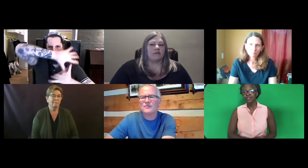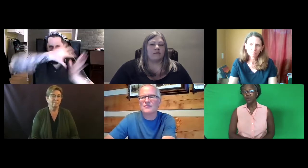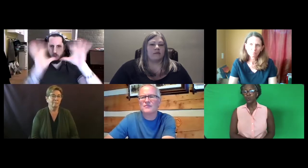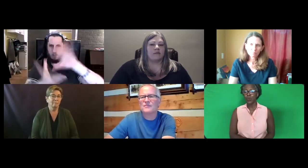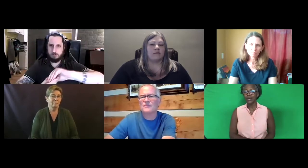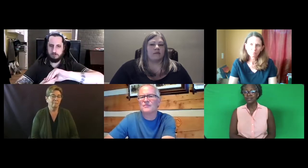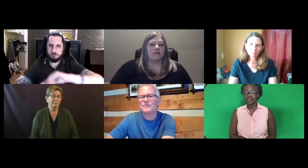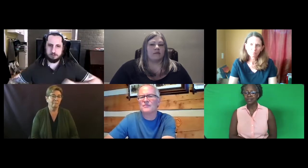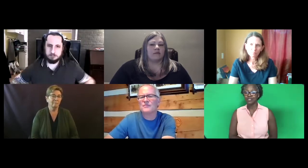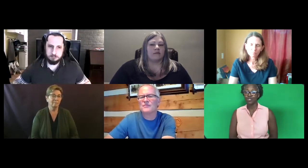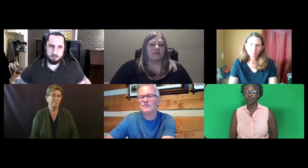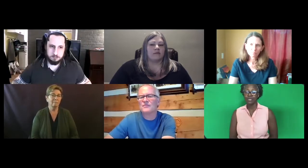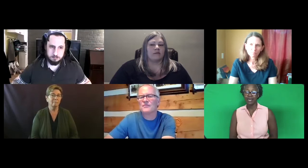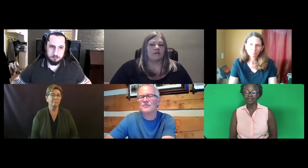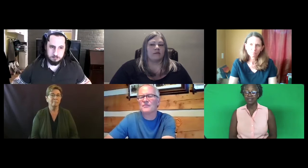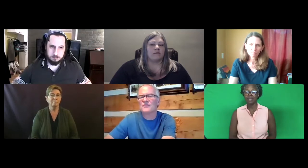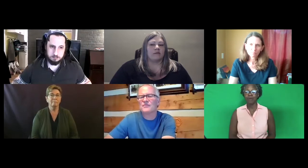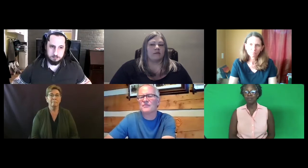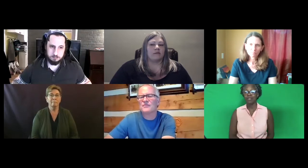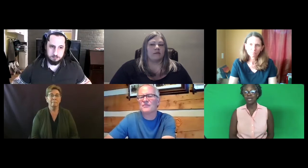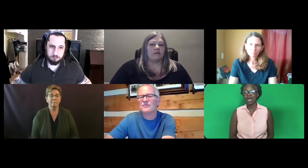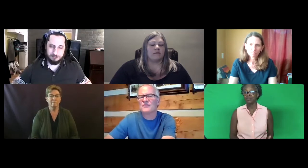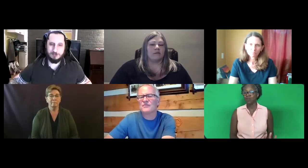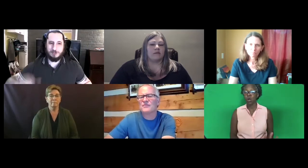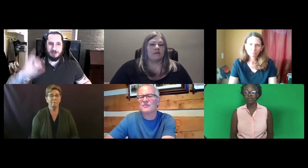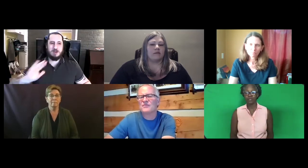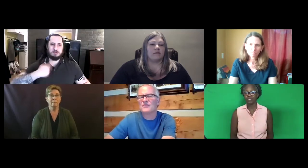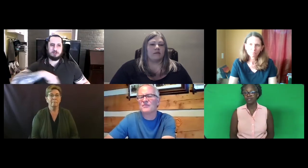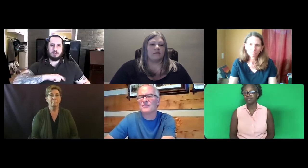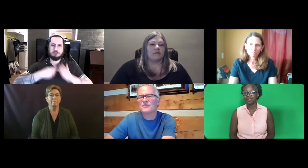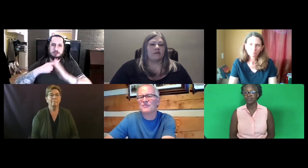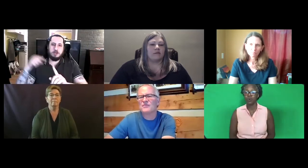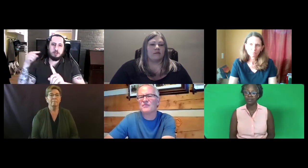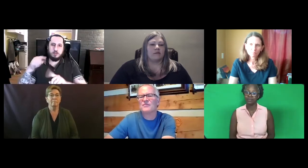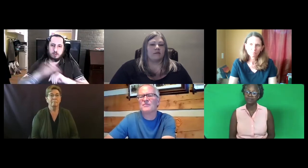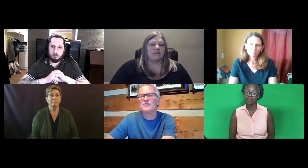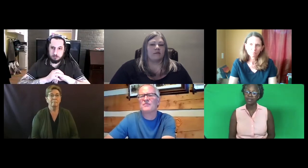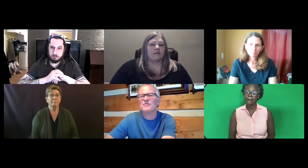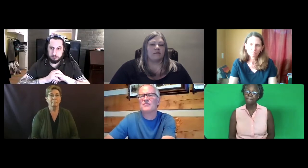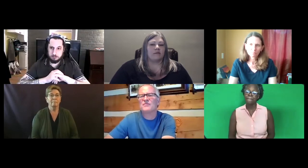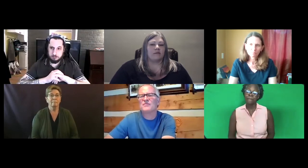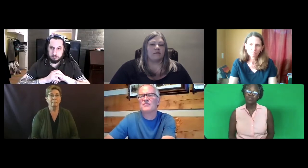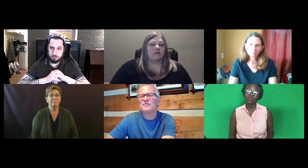So one assessing and interpreting has to think about that -- all of those skills as one.